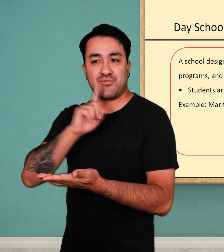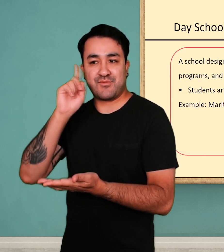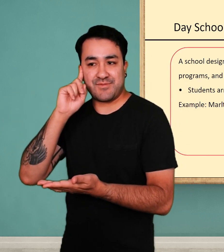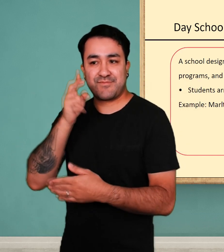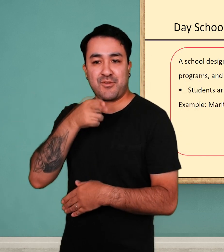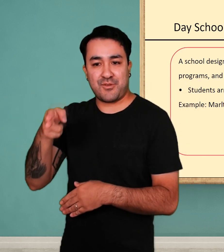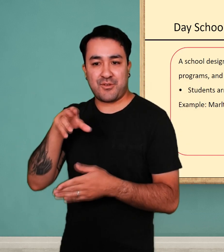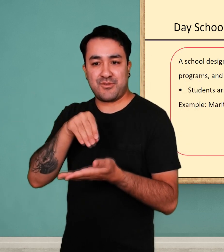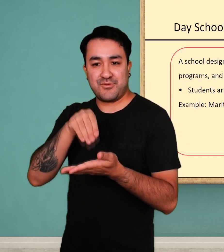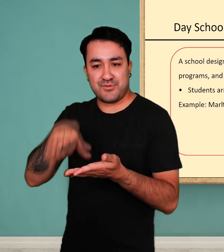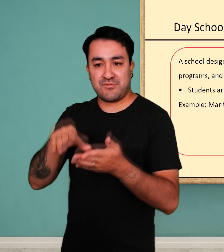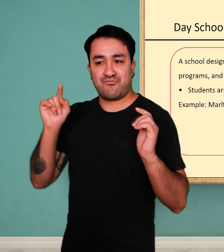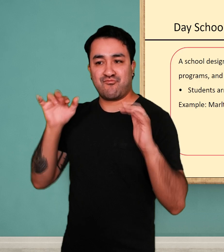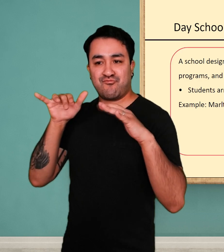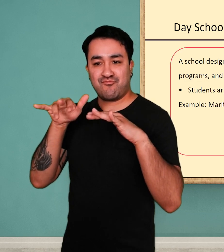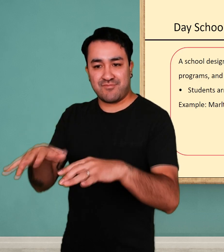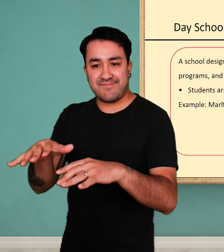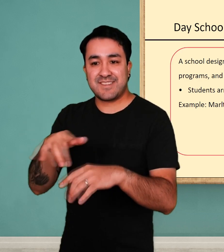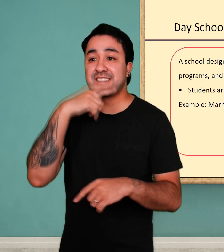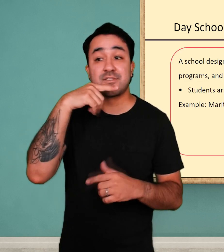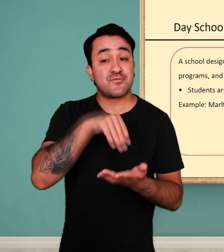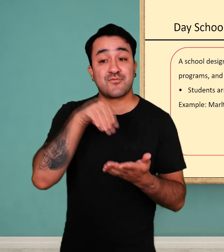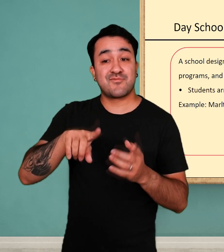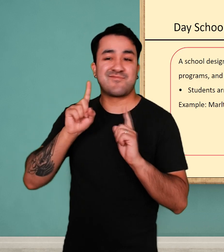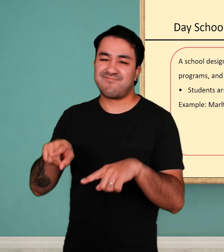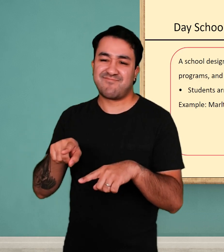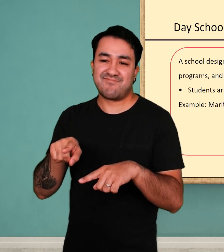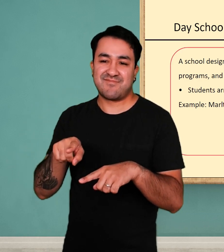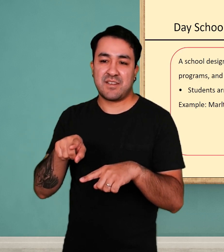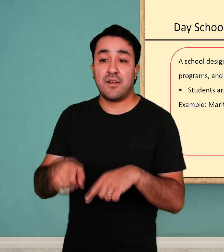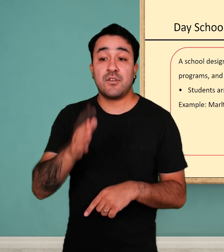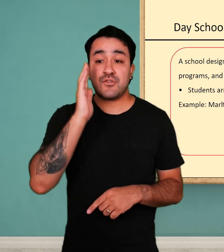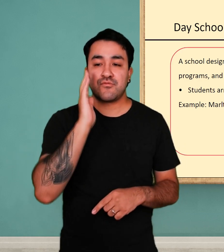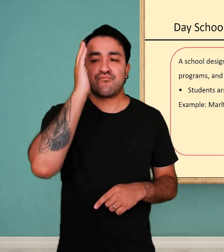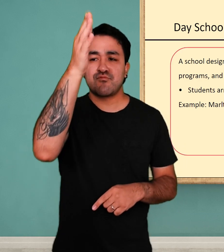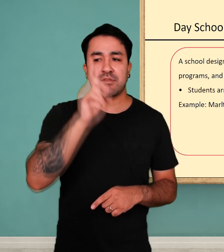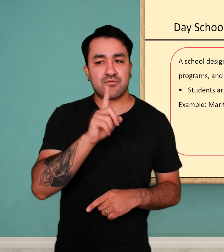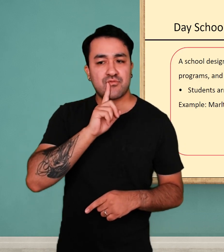various schools for the Deaf, but today, we are just focusing on categorizing schools.